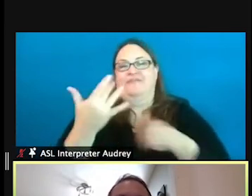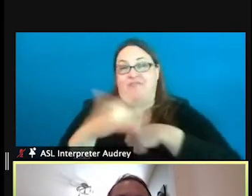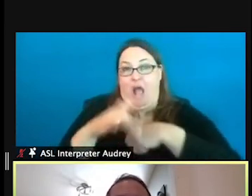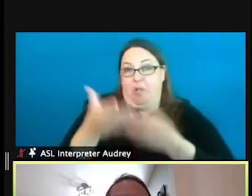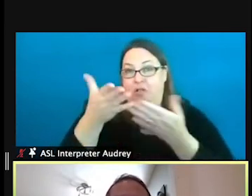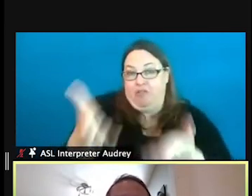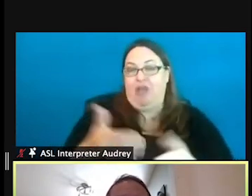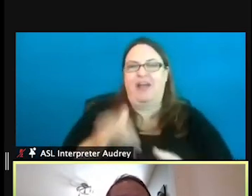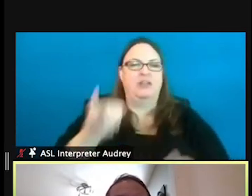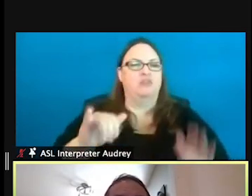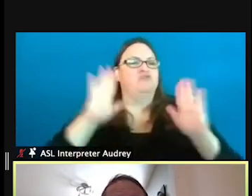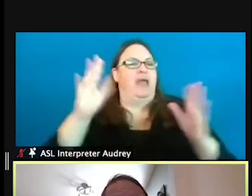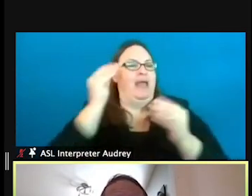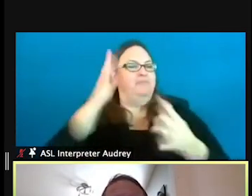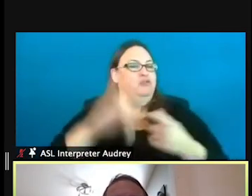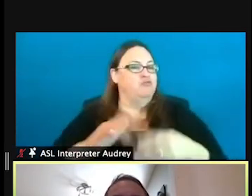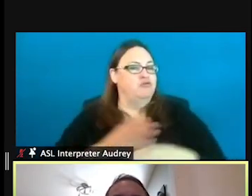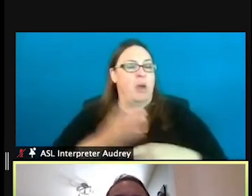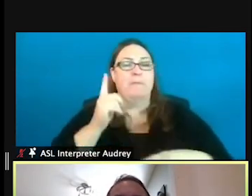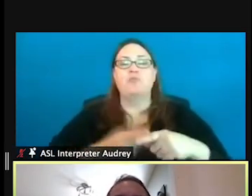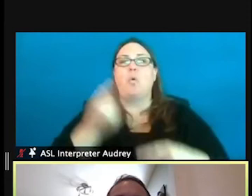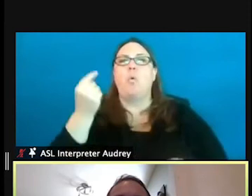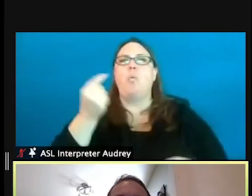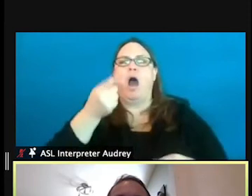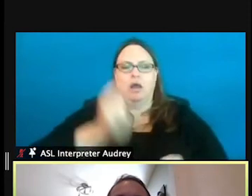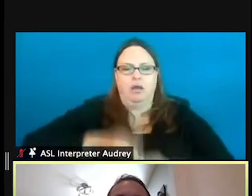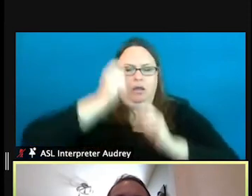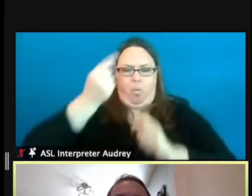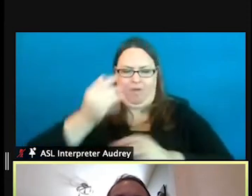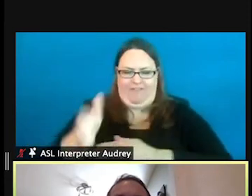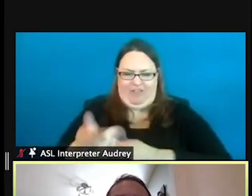so that's great information to share and also what species they catch too.